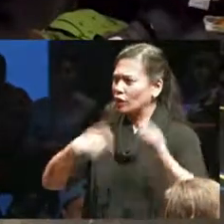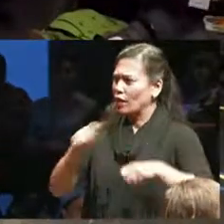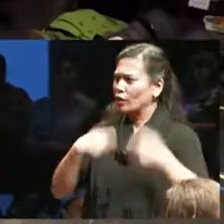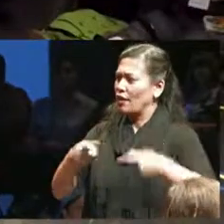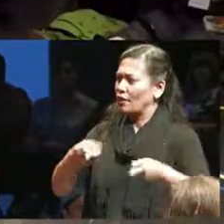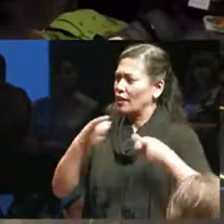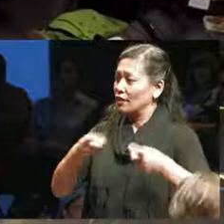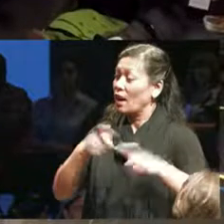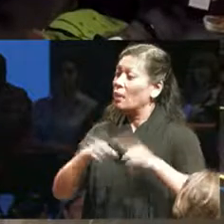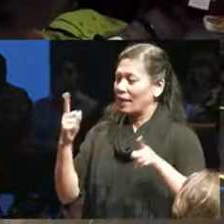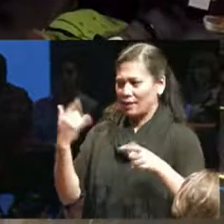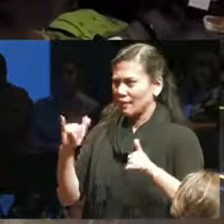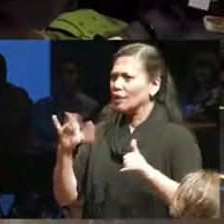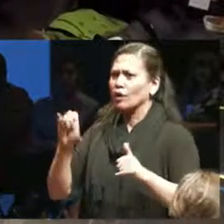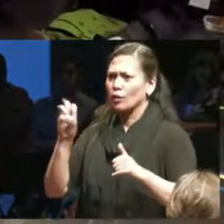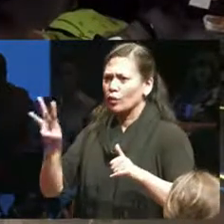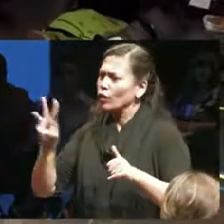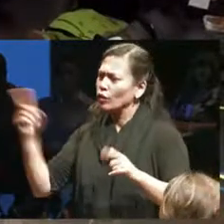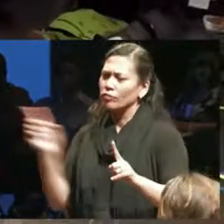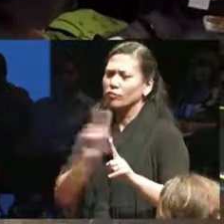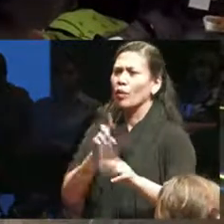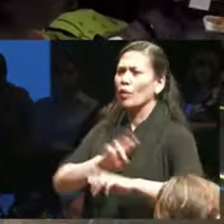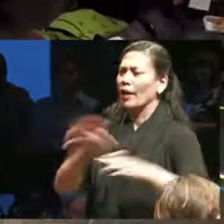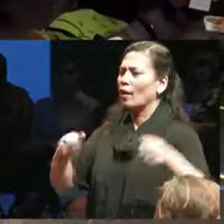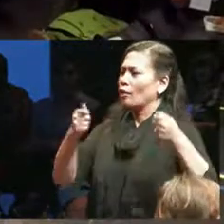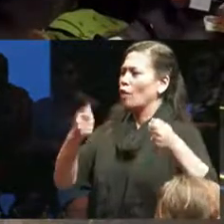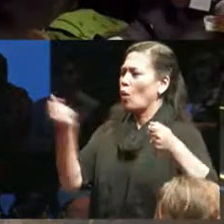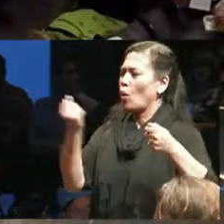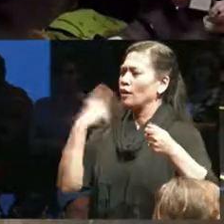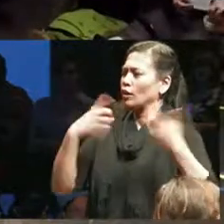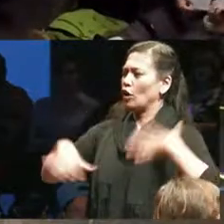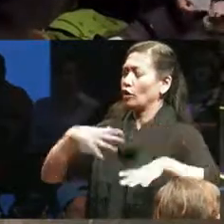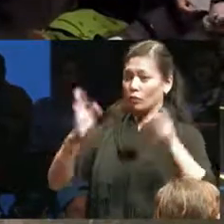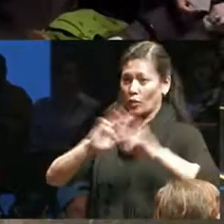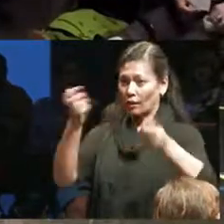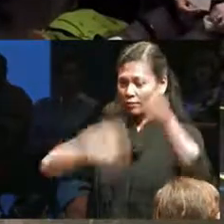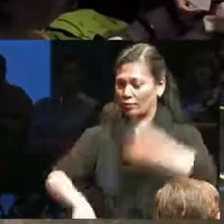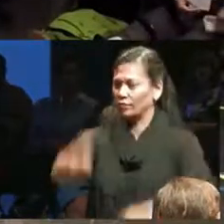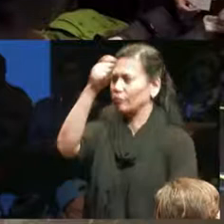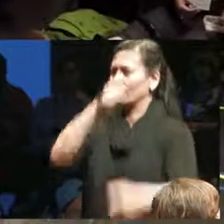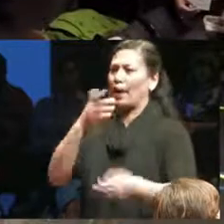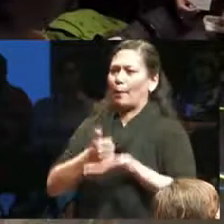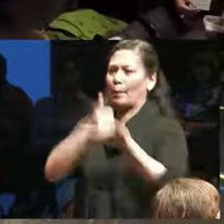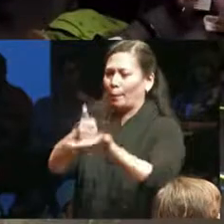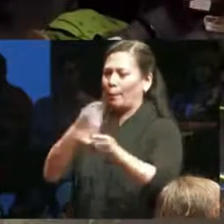member of the running crew who would be waiting backstage with their costume helping them to change costumes so they could get onstage as quickly as they